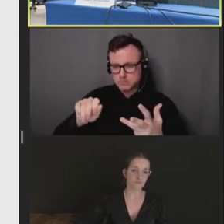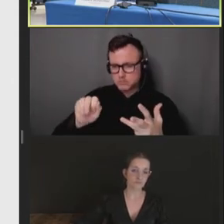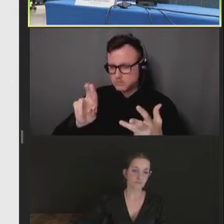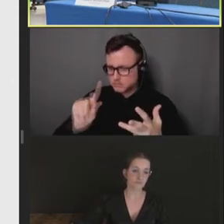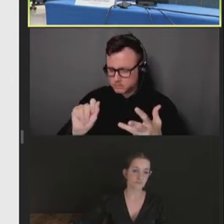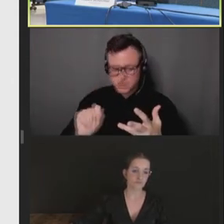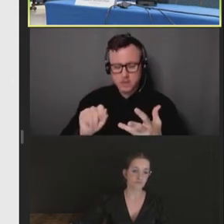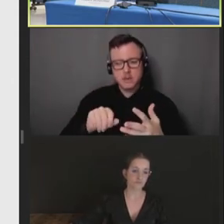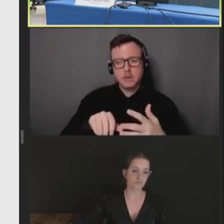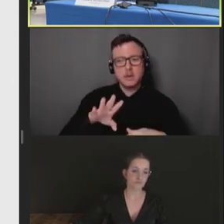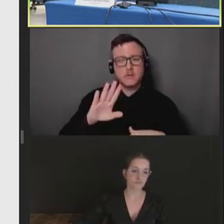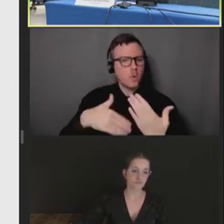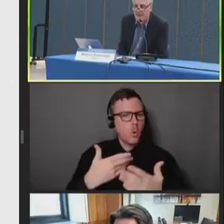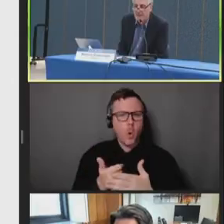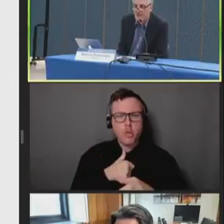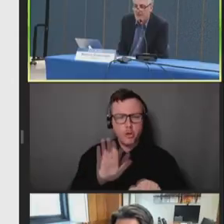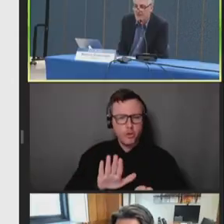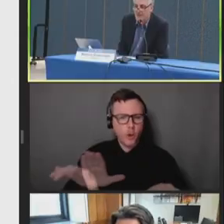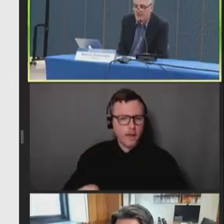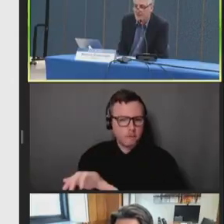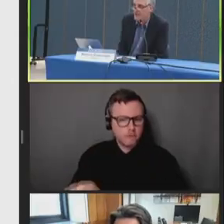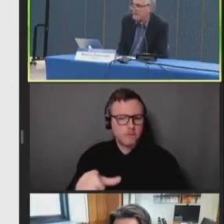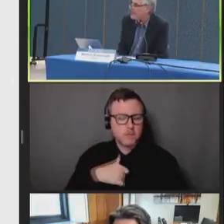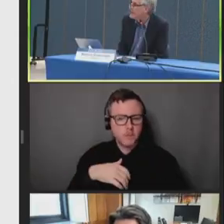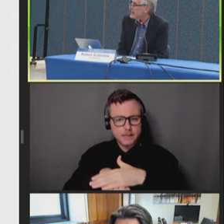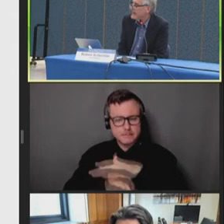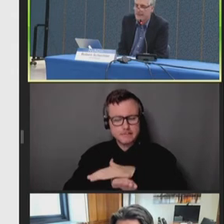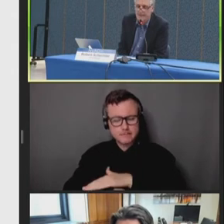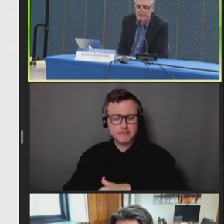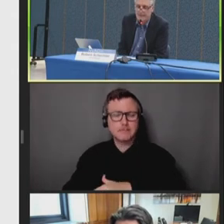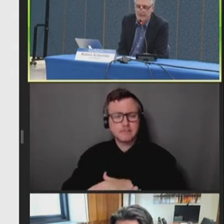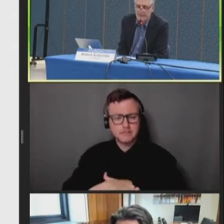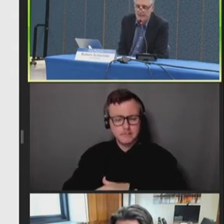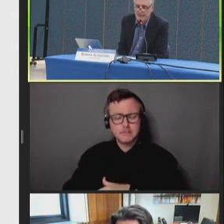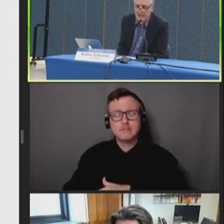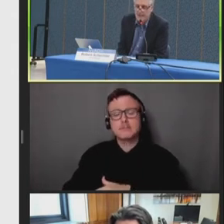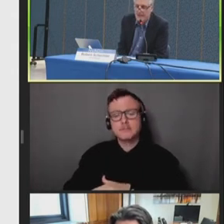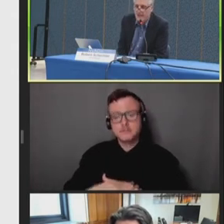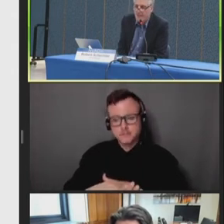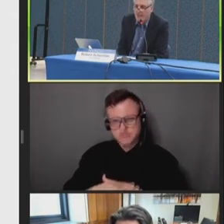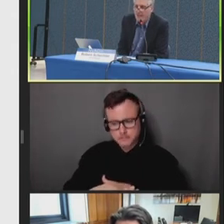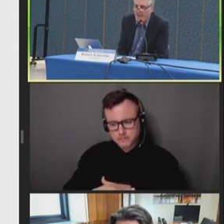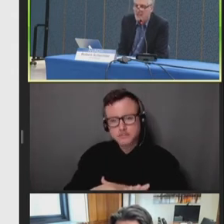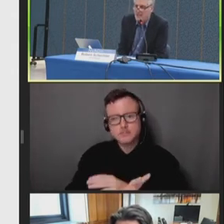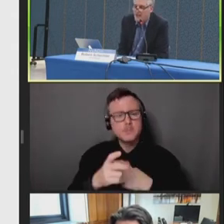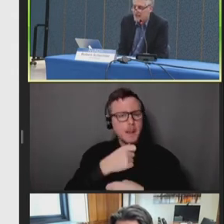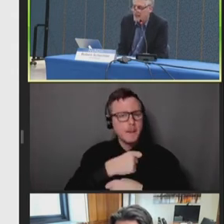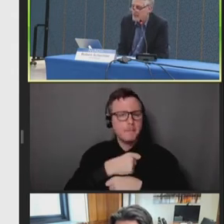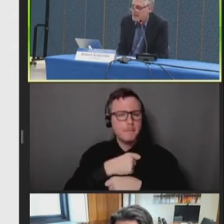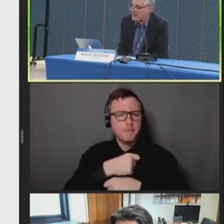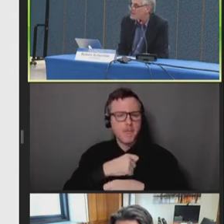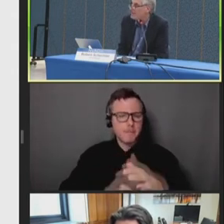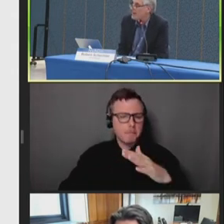the efforts that led to accessibility and the making -- maximizing the scarce supply